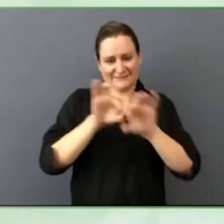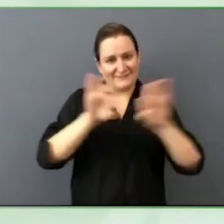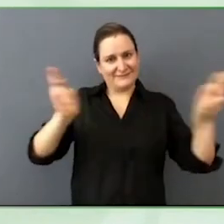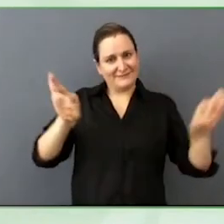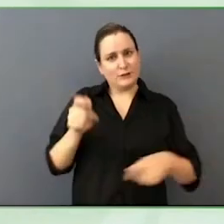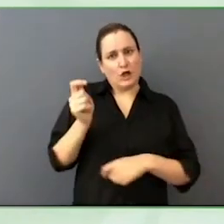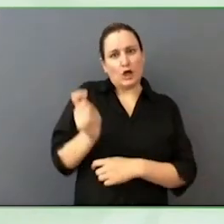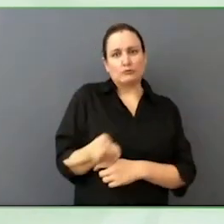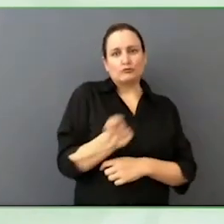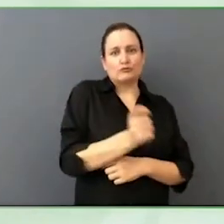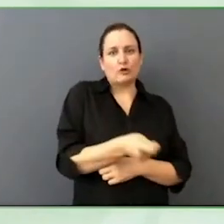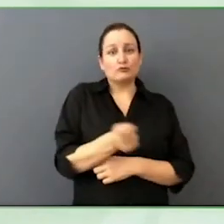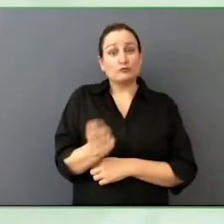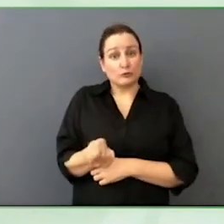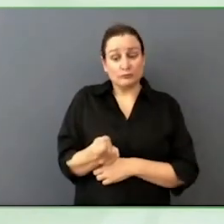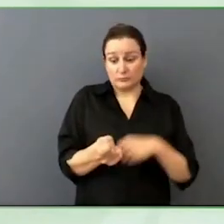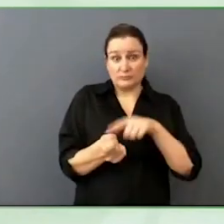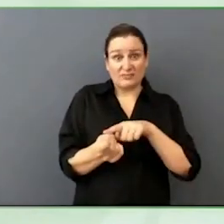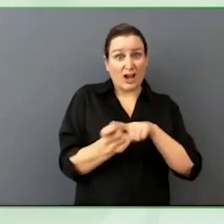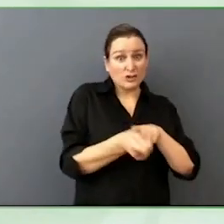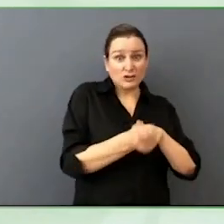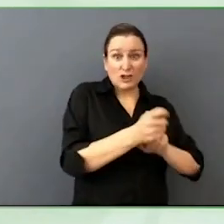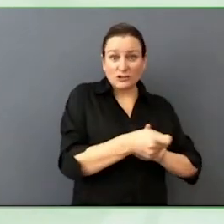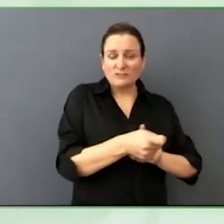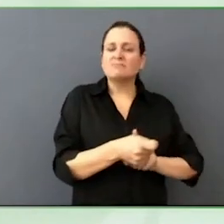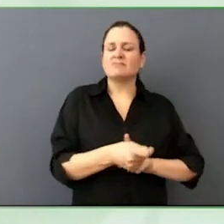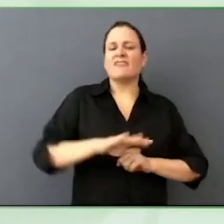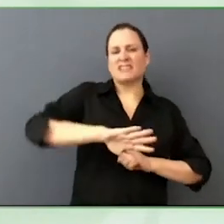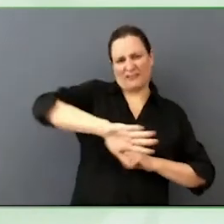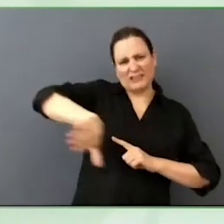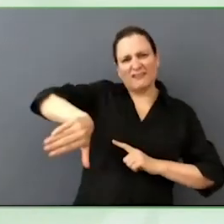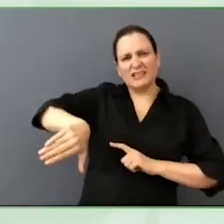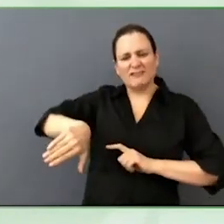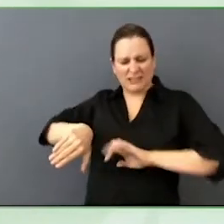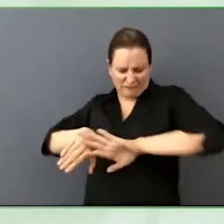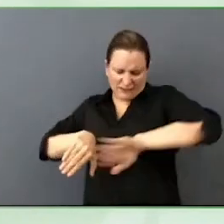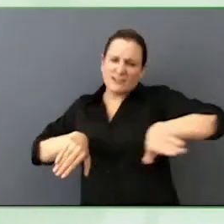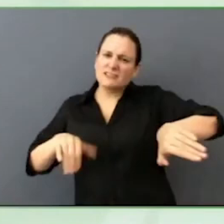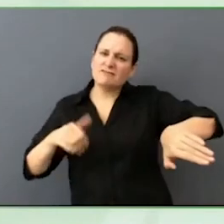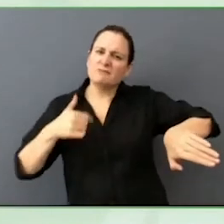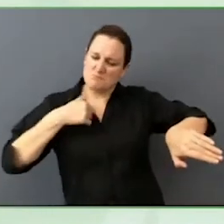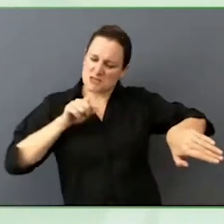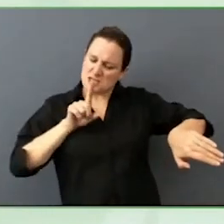and mentorship a big part of my progress and journey.